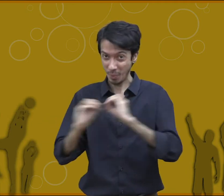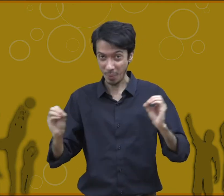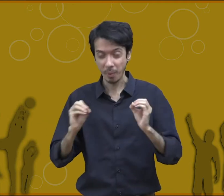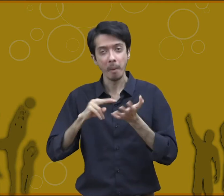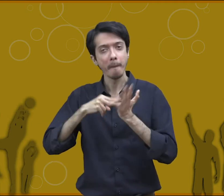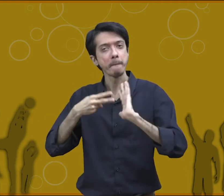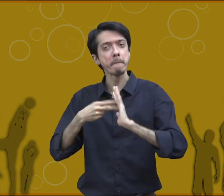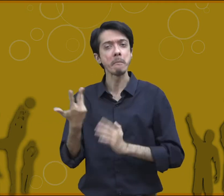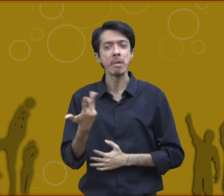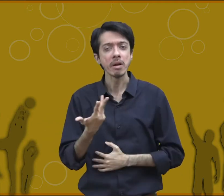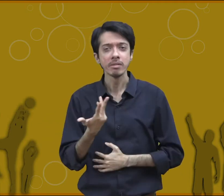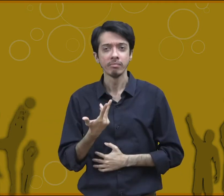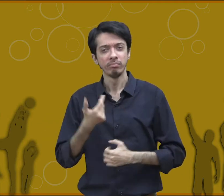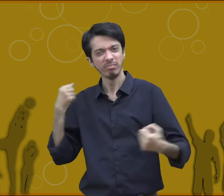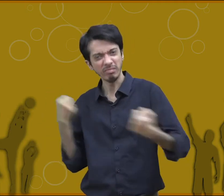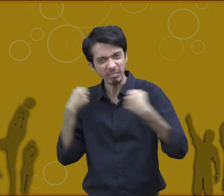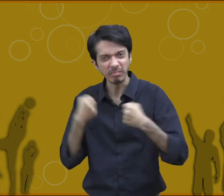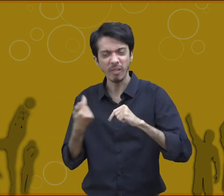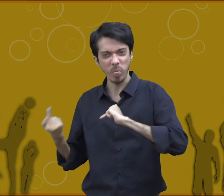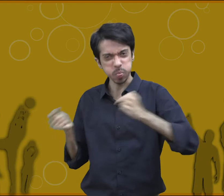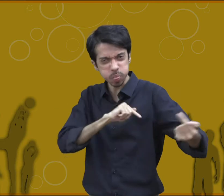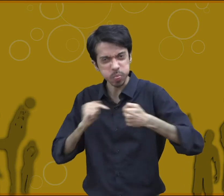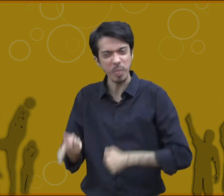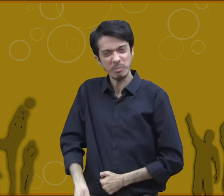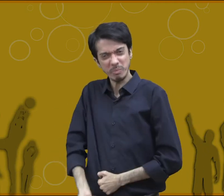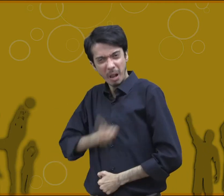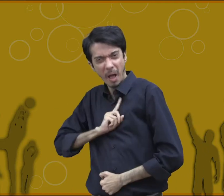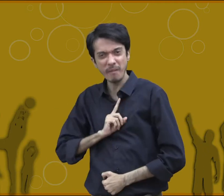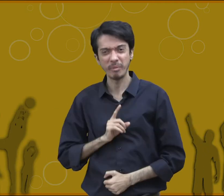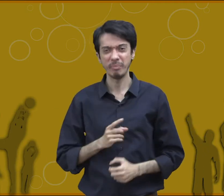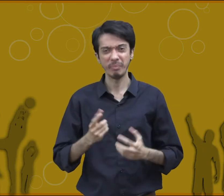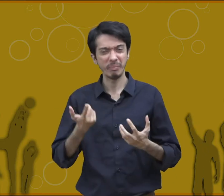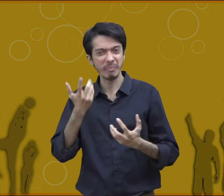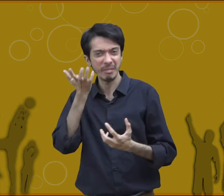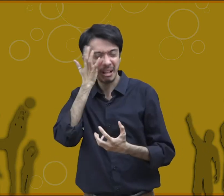if they are not developed socially then they will act like a rowdy they will be selfish and they